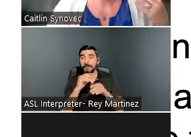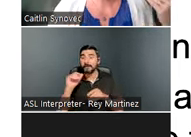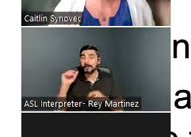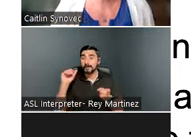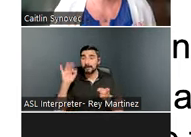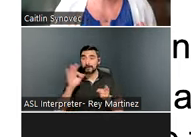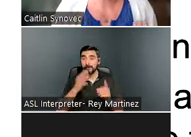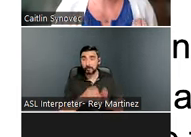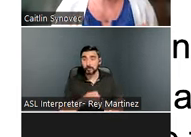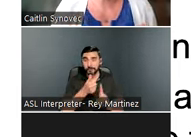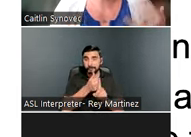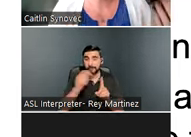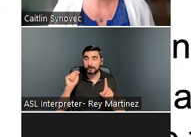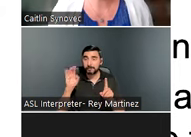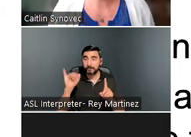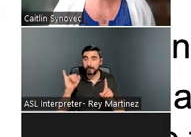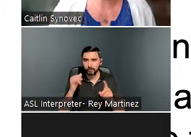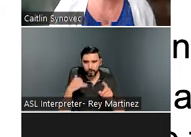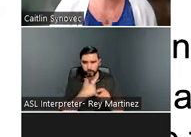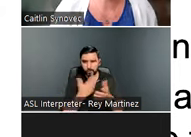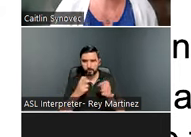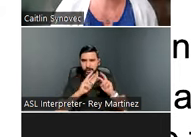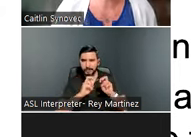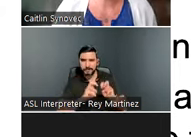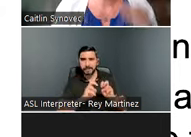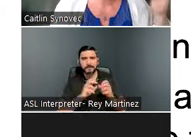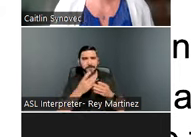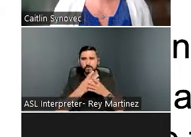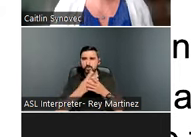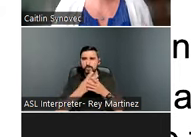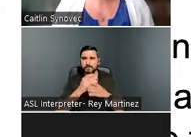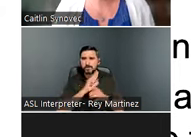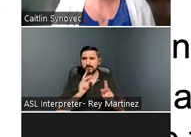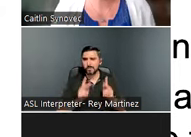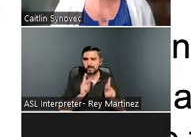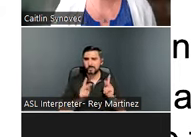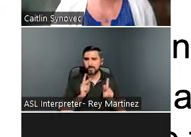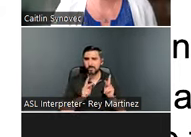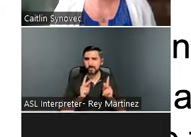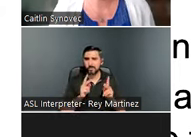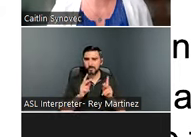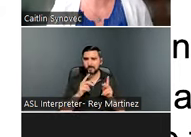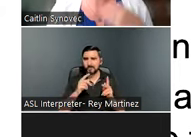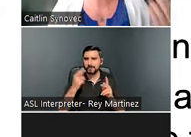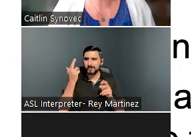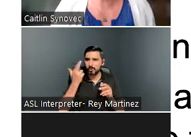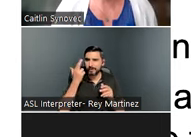we want to assess and screen for what their social determinants of health are to identify what services and resources they might need. We don’t want to assume